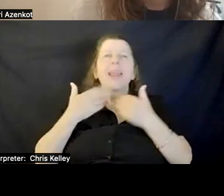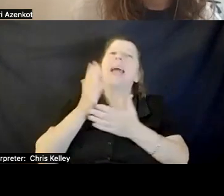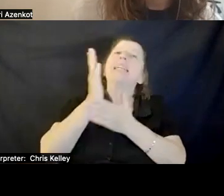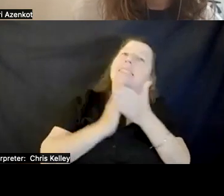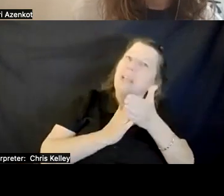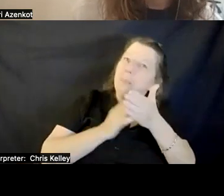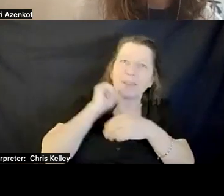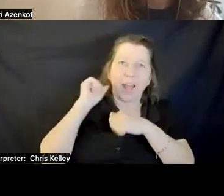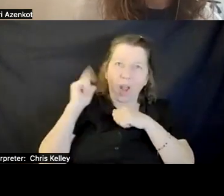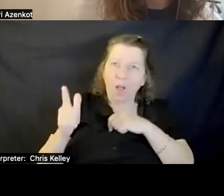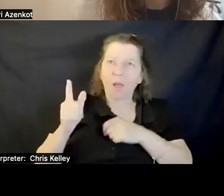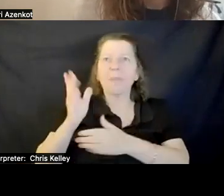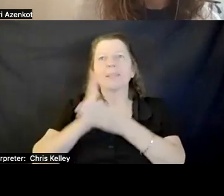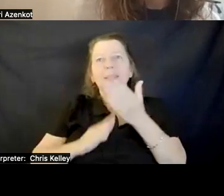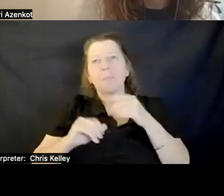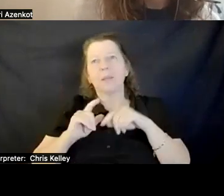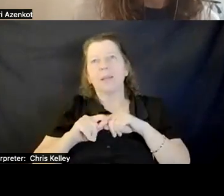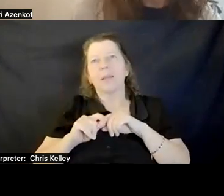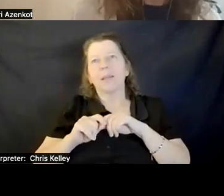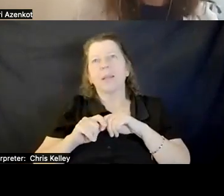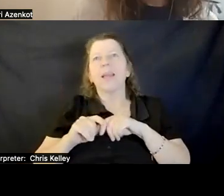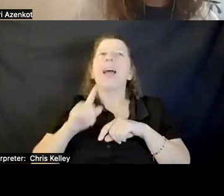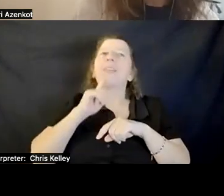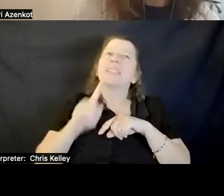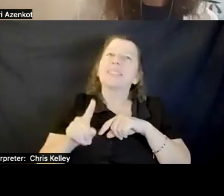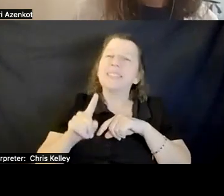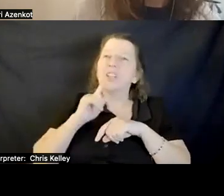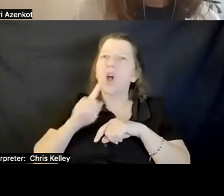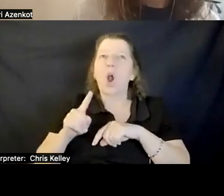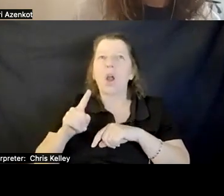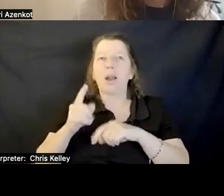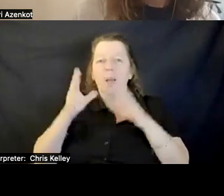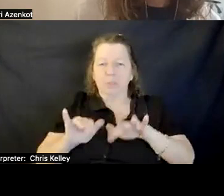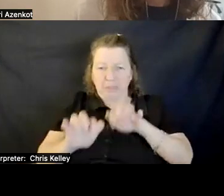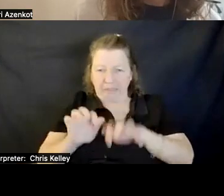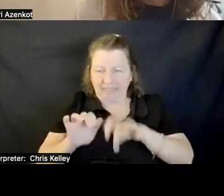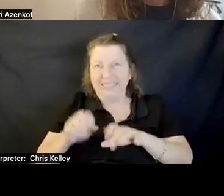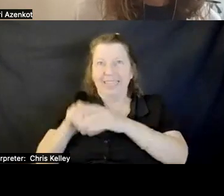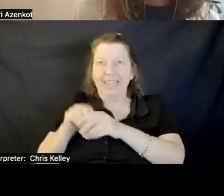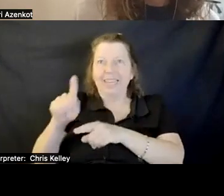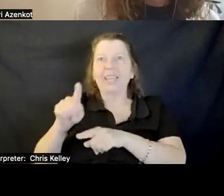Carin: They are manually created, so that would be something that we great in virtual reality.